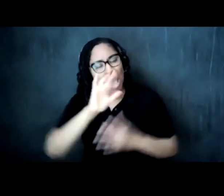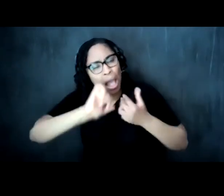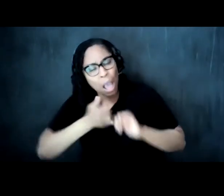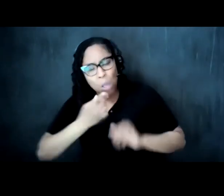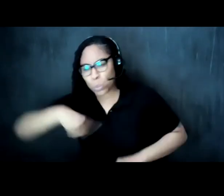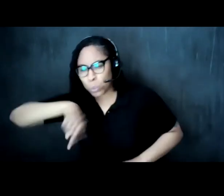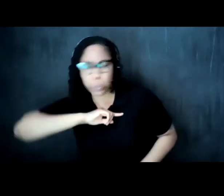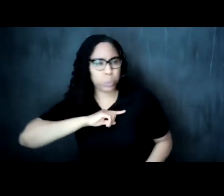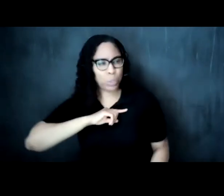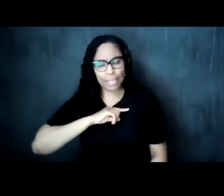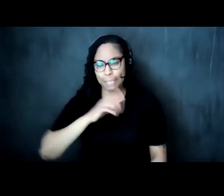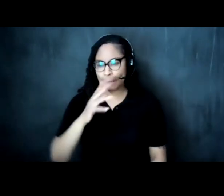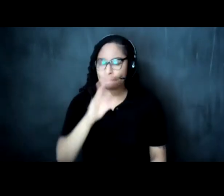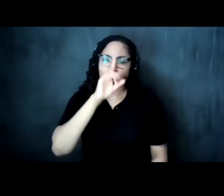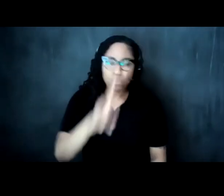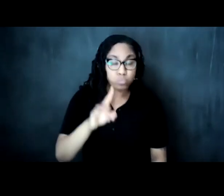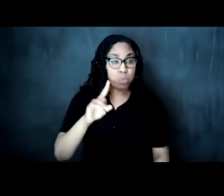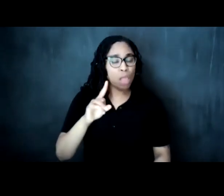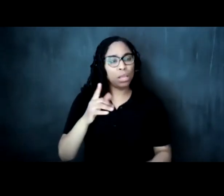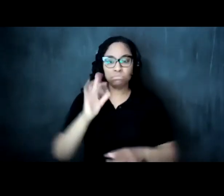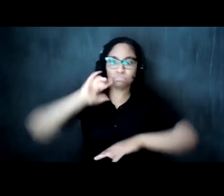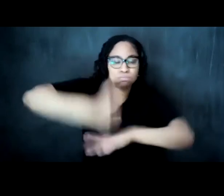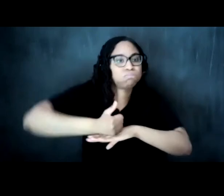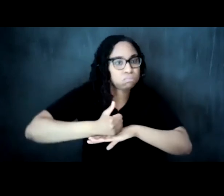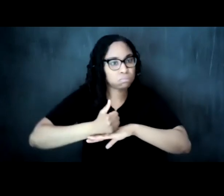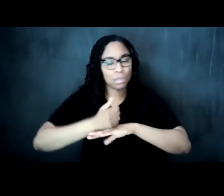institutionalizing different sorts of voices in our strategic planning